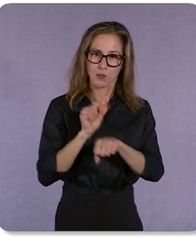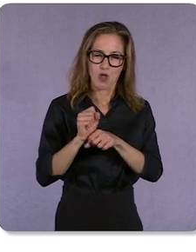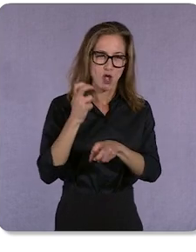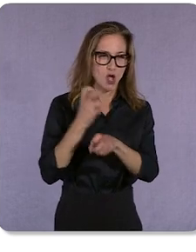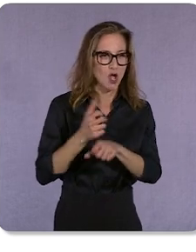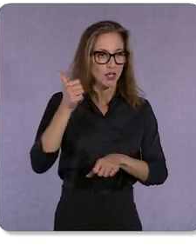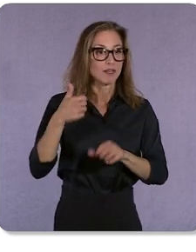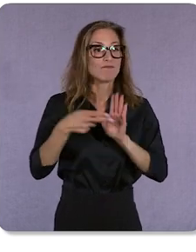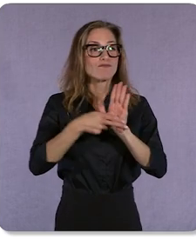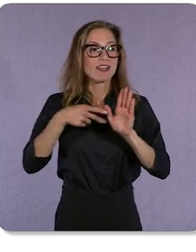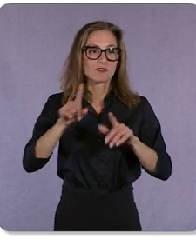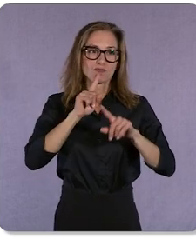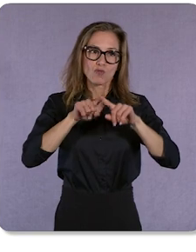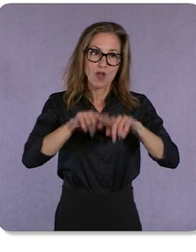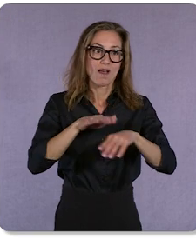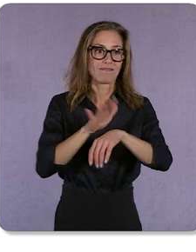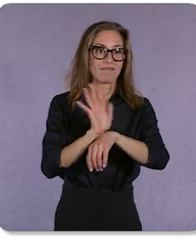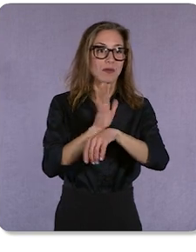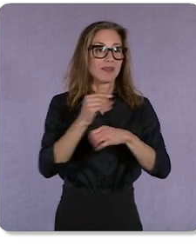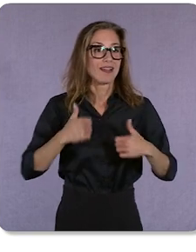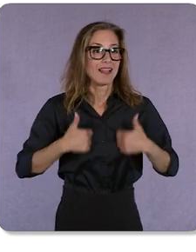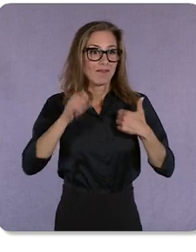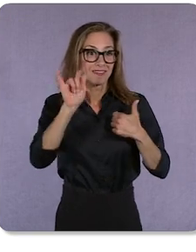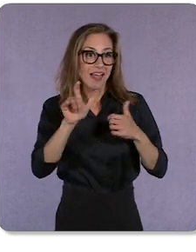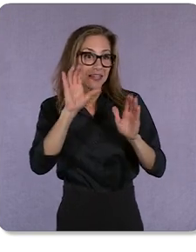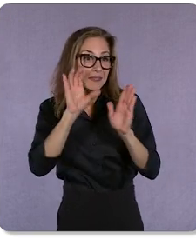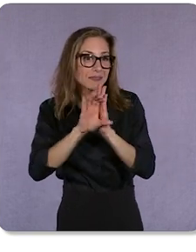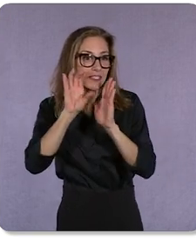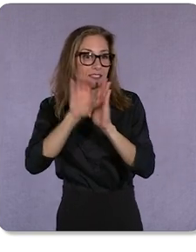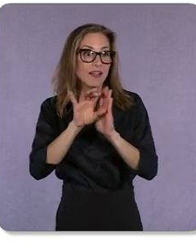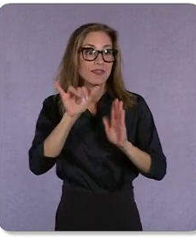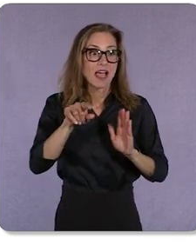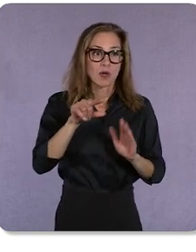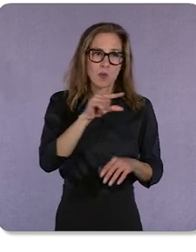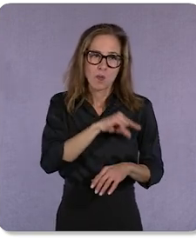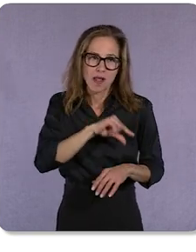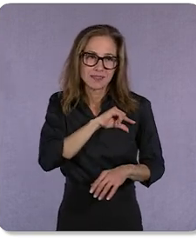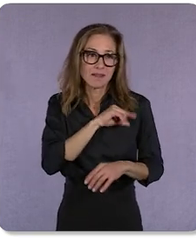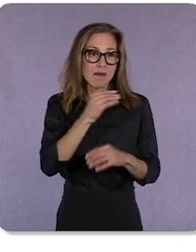video and lifestyle imagery to showcase the quality and colorful nature of our products,